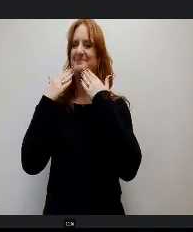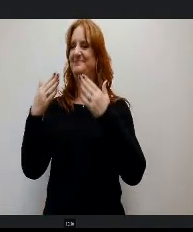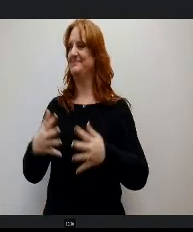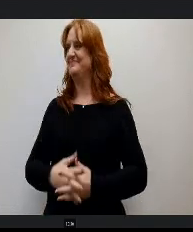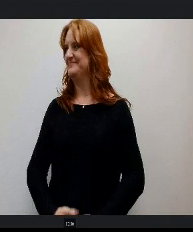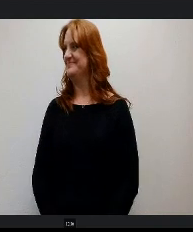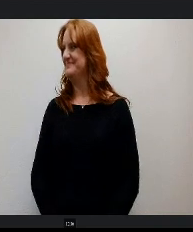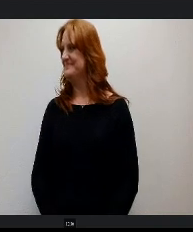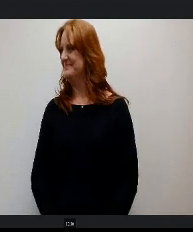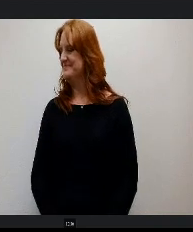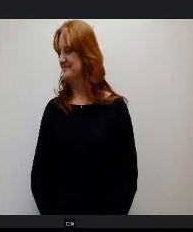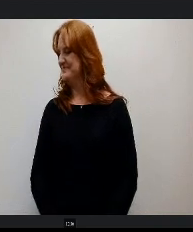Thank you so much, Joey.